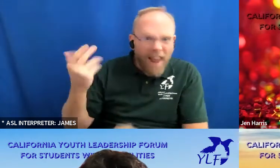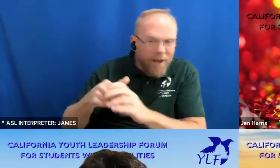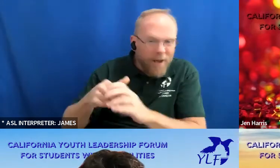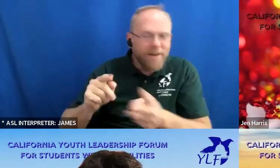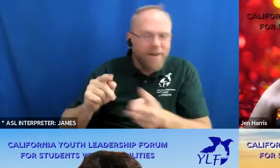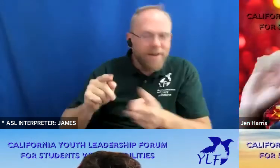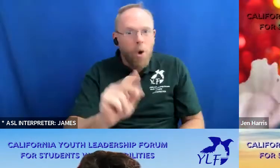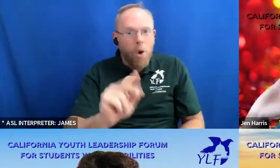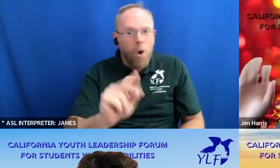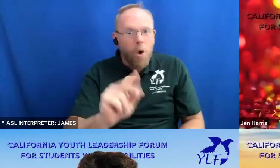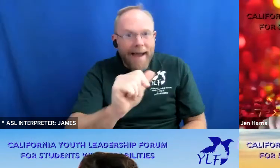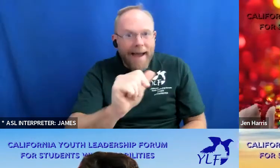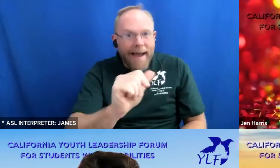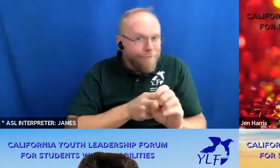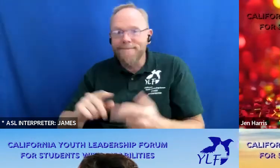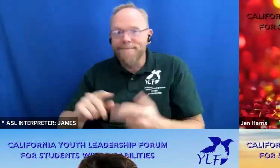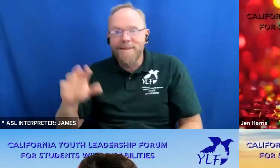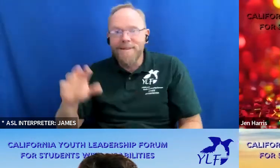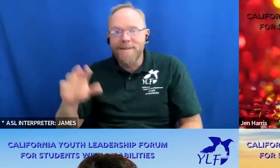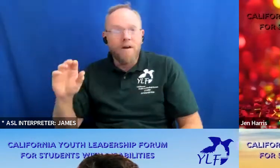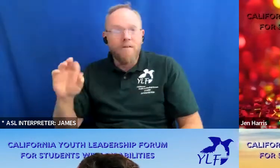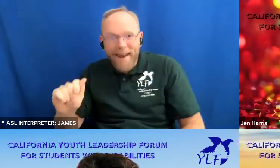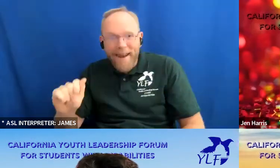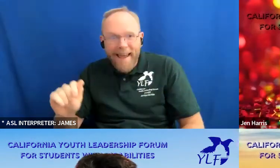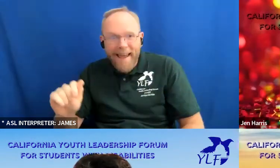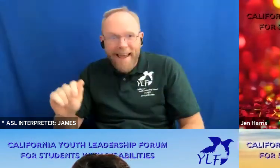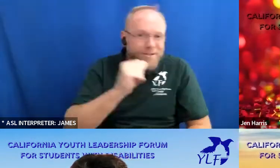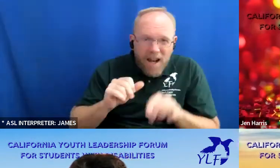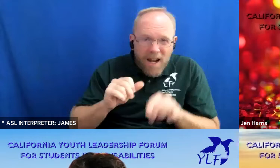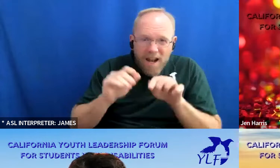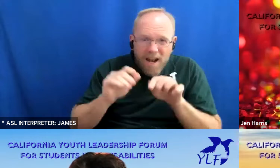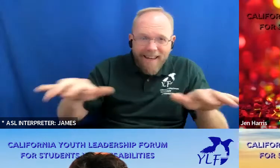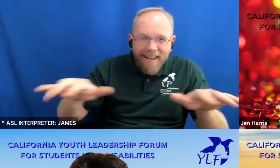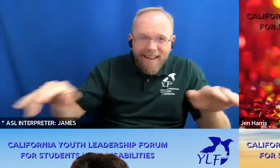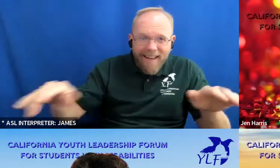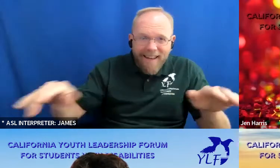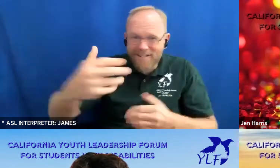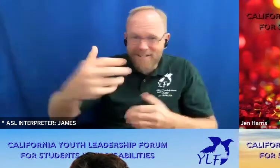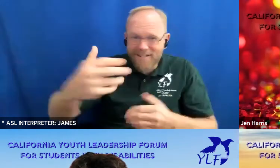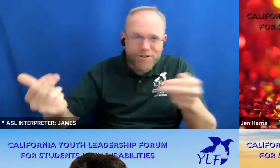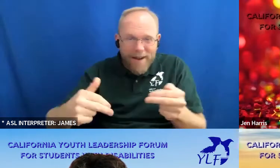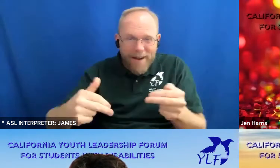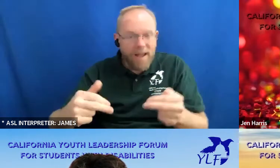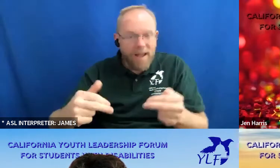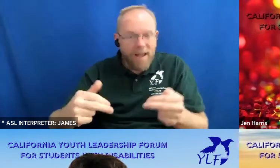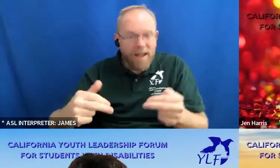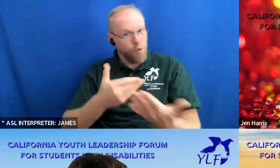florida arizona so many areas so everyone should have received in the chat matt and myself both put